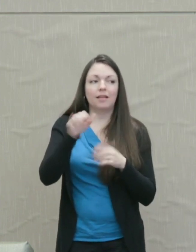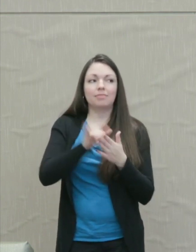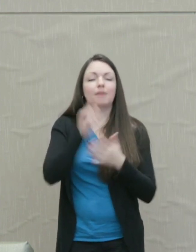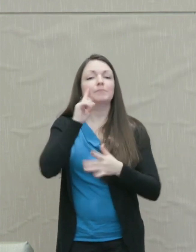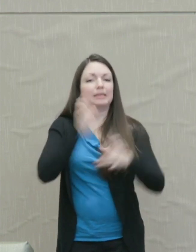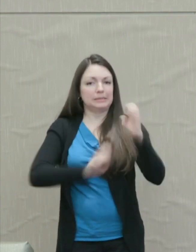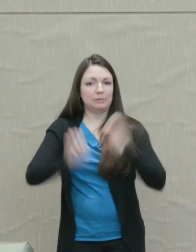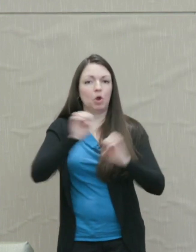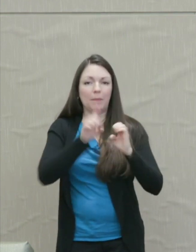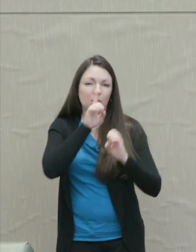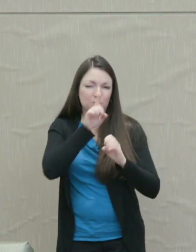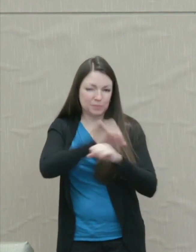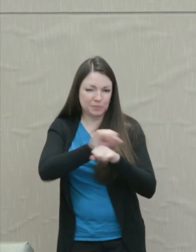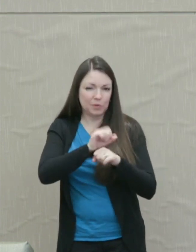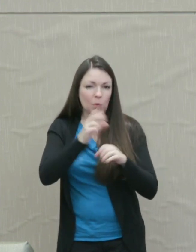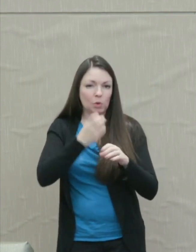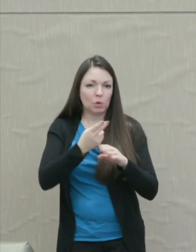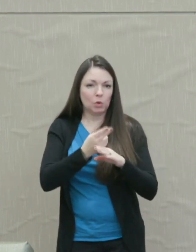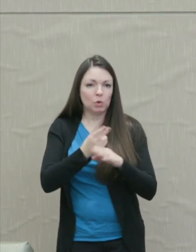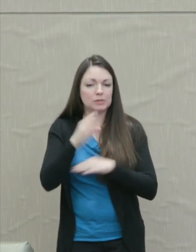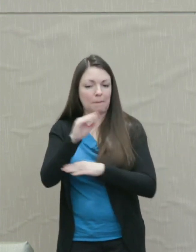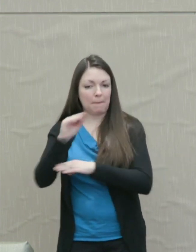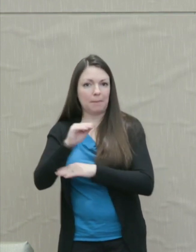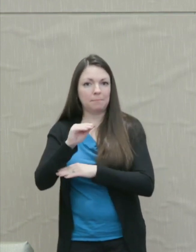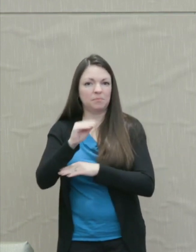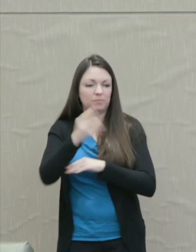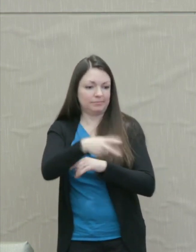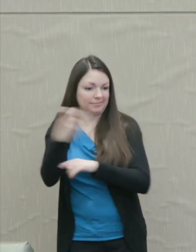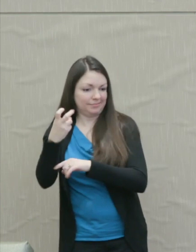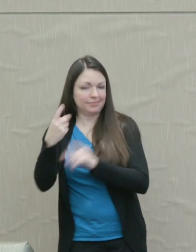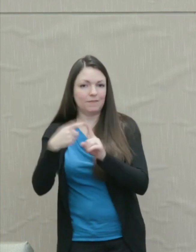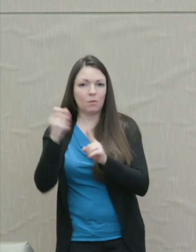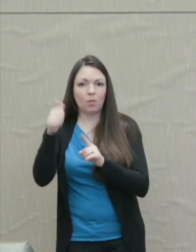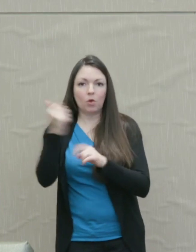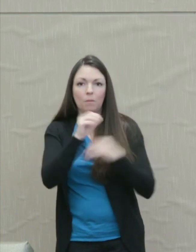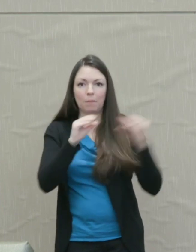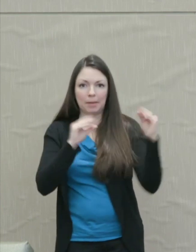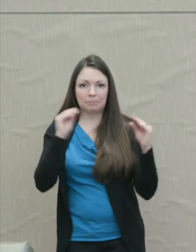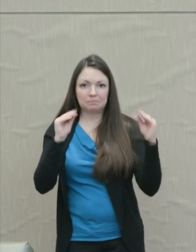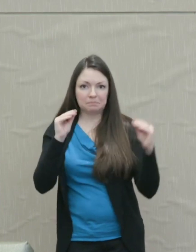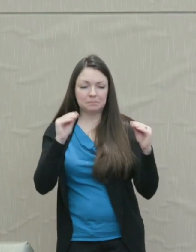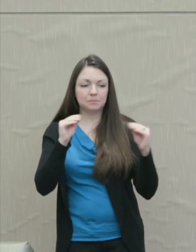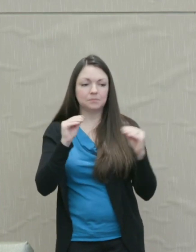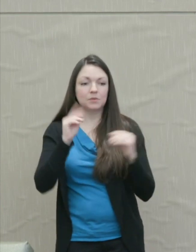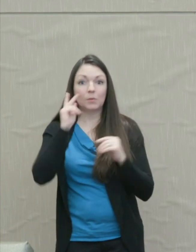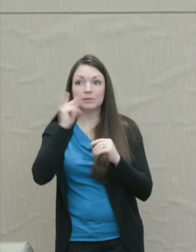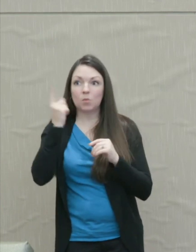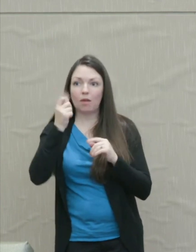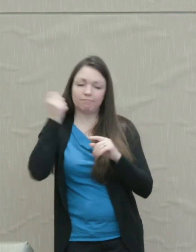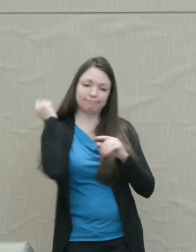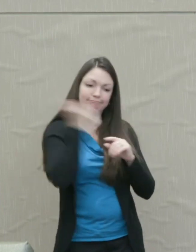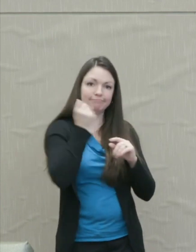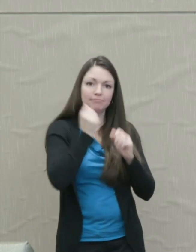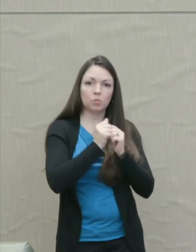puppet who has snatched something away from another puppet when they see that one get beaten with a stick.